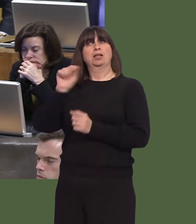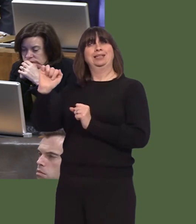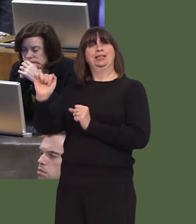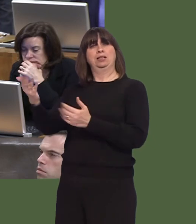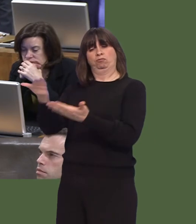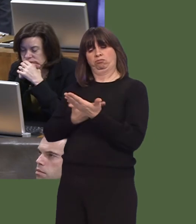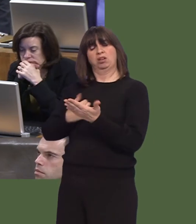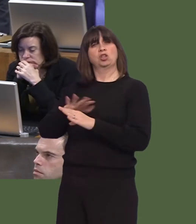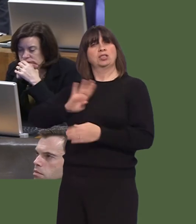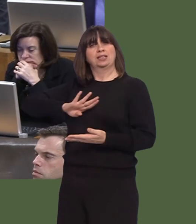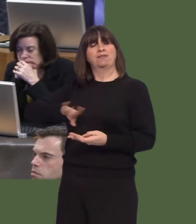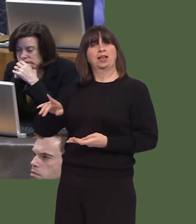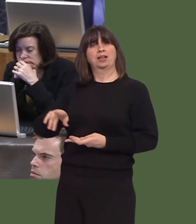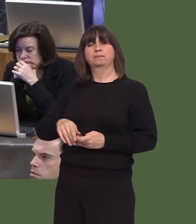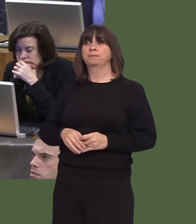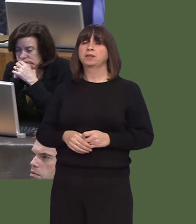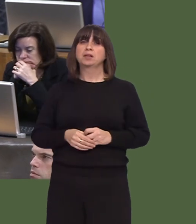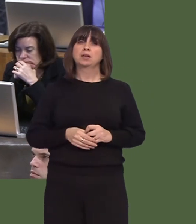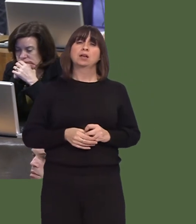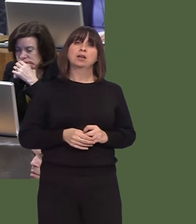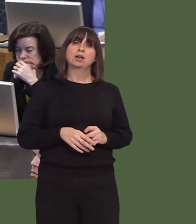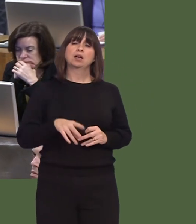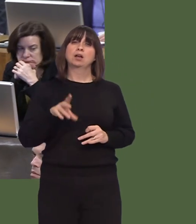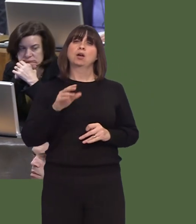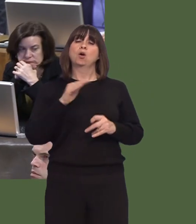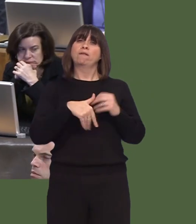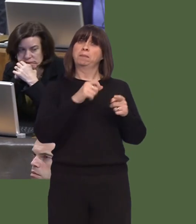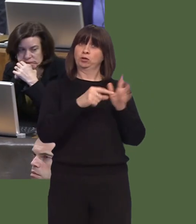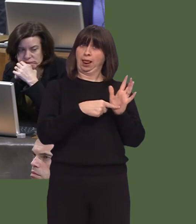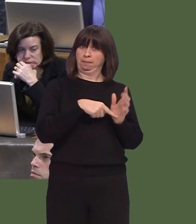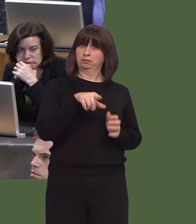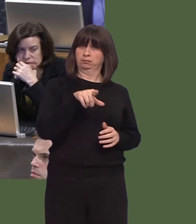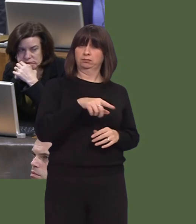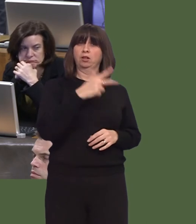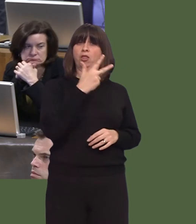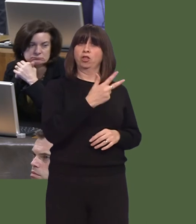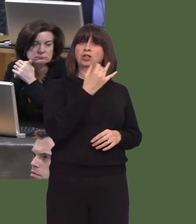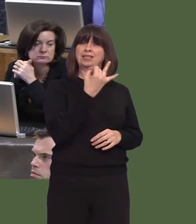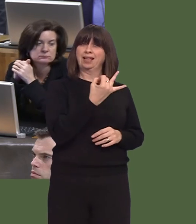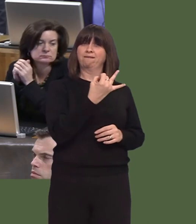I can say, in order to assist him, that in terms of Port Talbot, some 37 applications